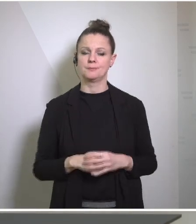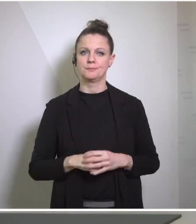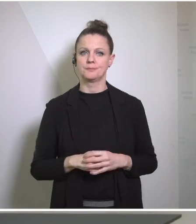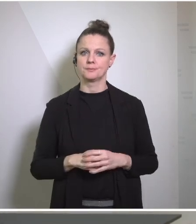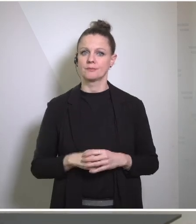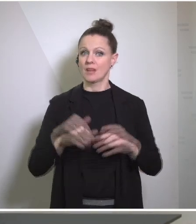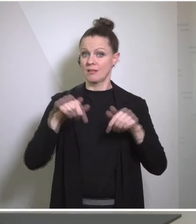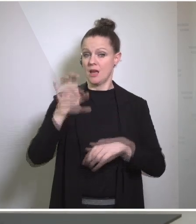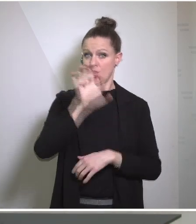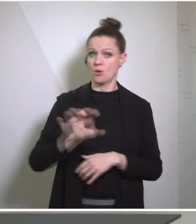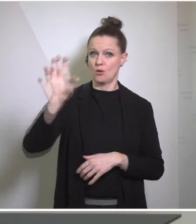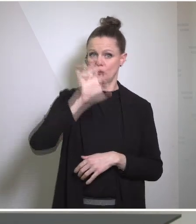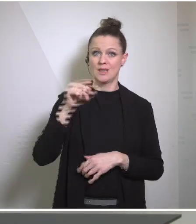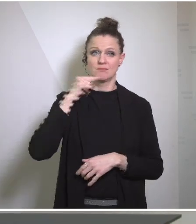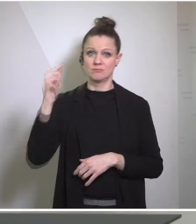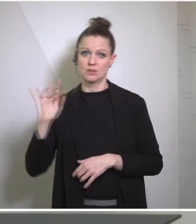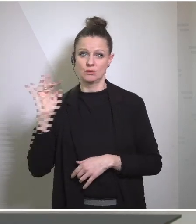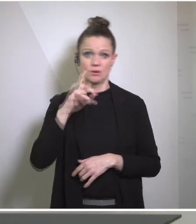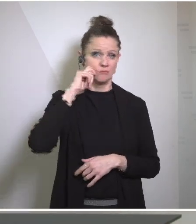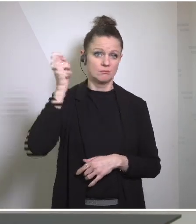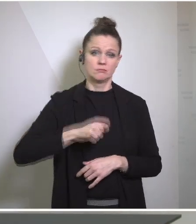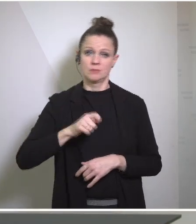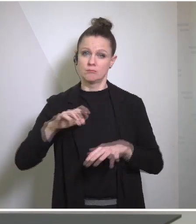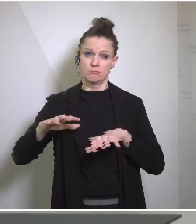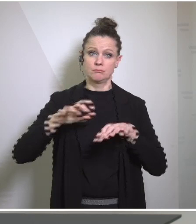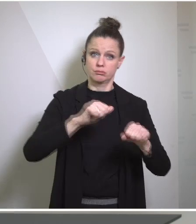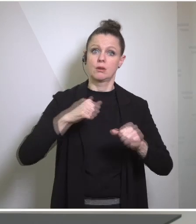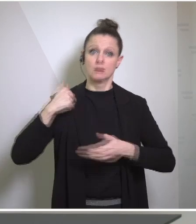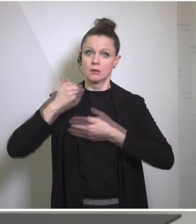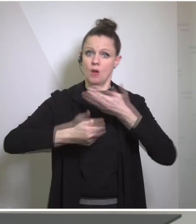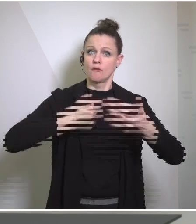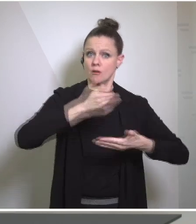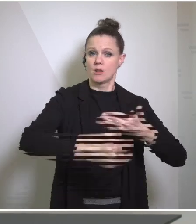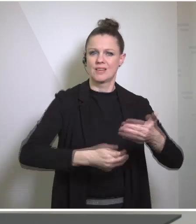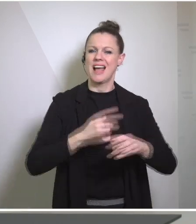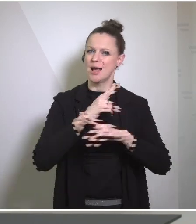Europe the Russian aggression against Ukraine continues, but Austria has been a stalwart